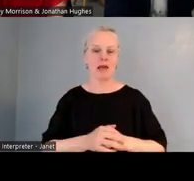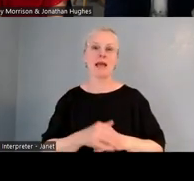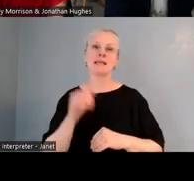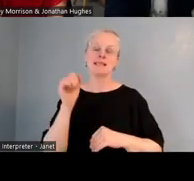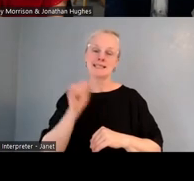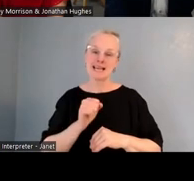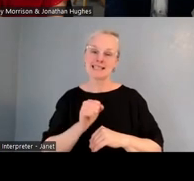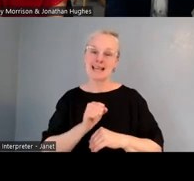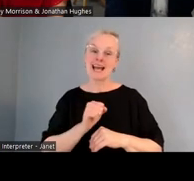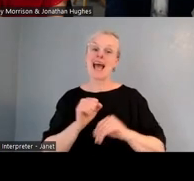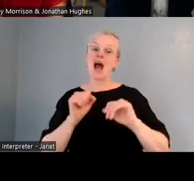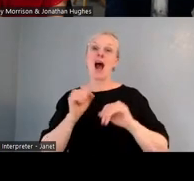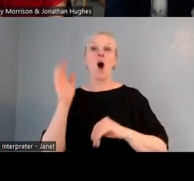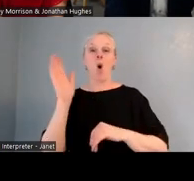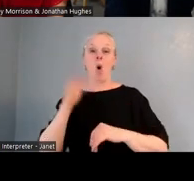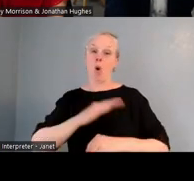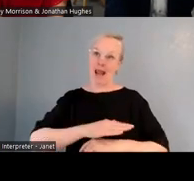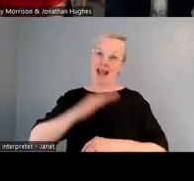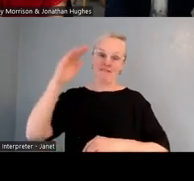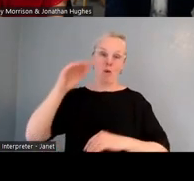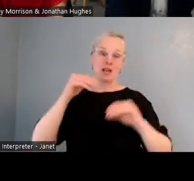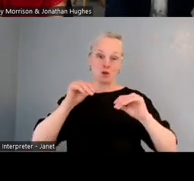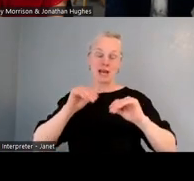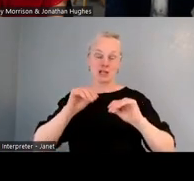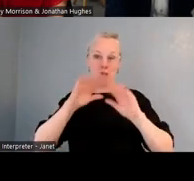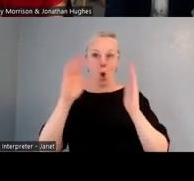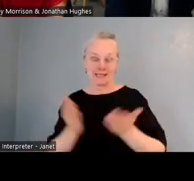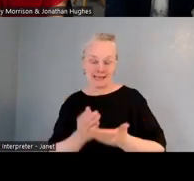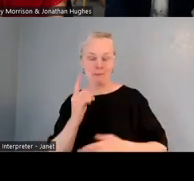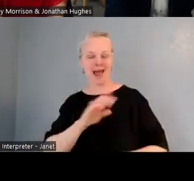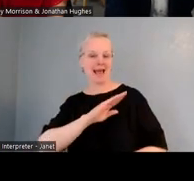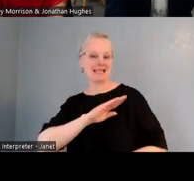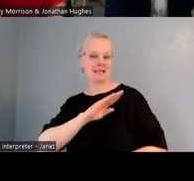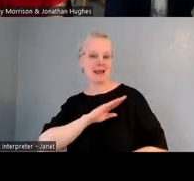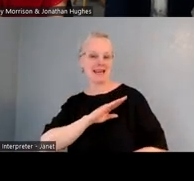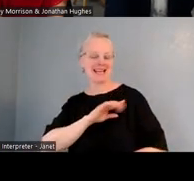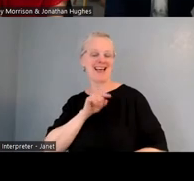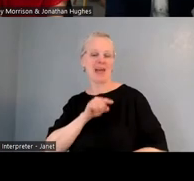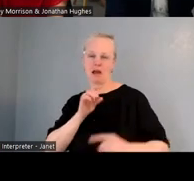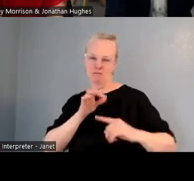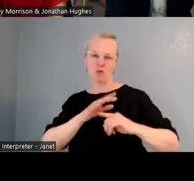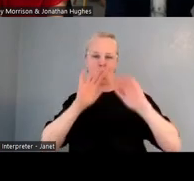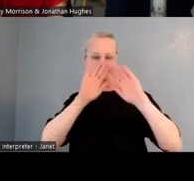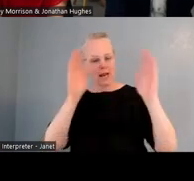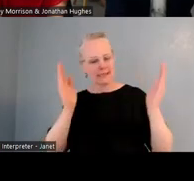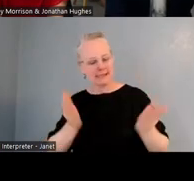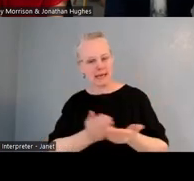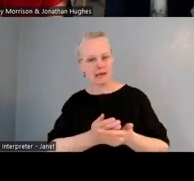for a reason, and really is to provide that approach that everything's available. That's obviously why reading, writing and maths is really important.